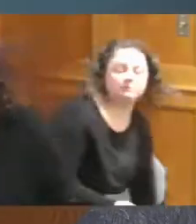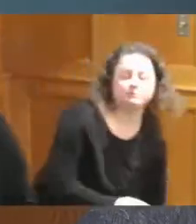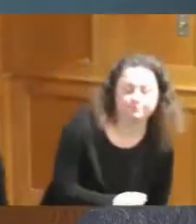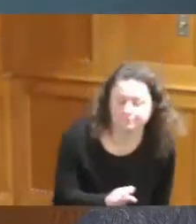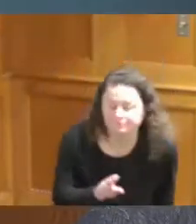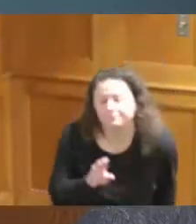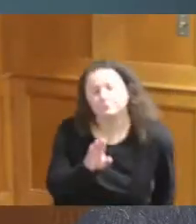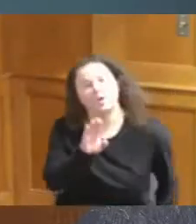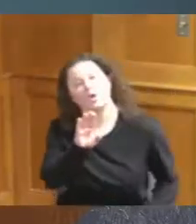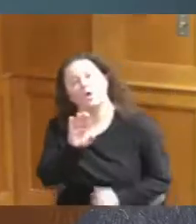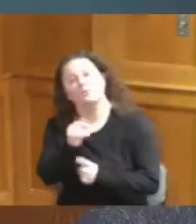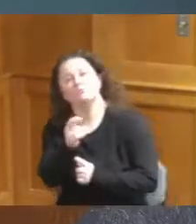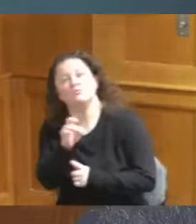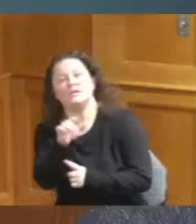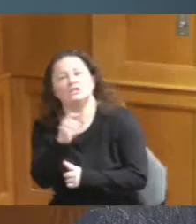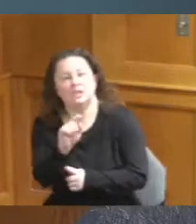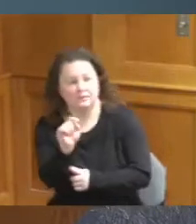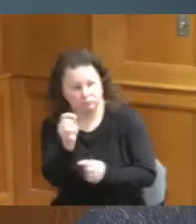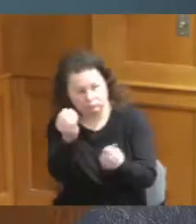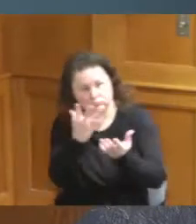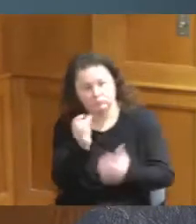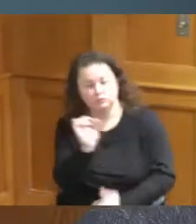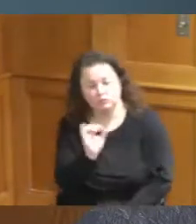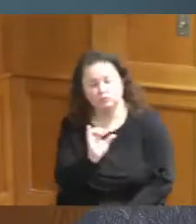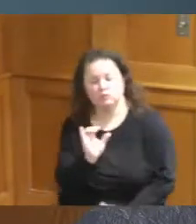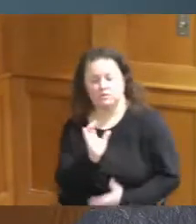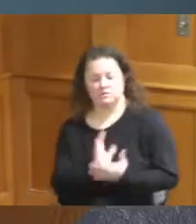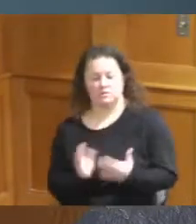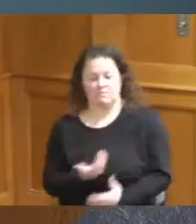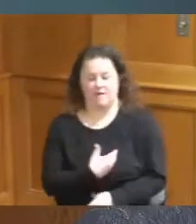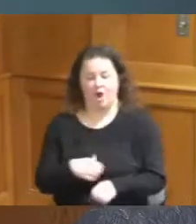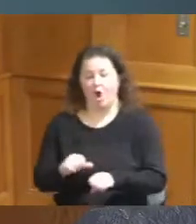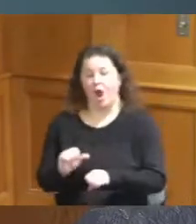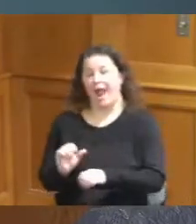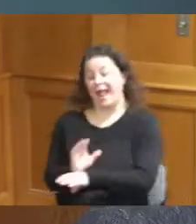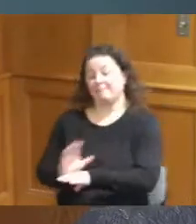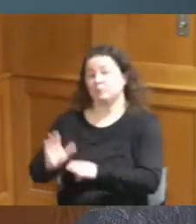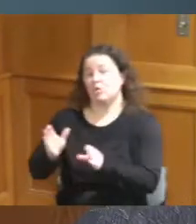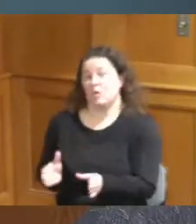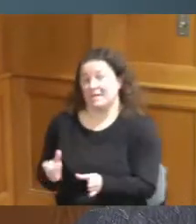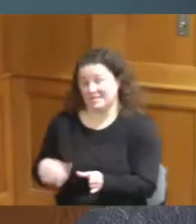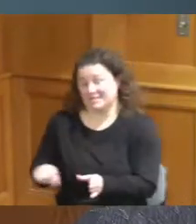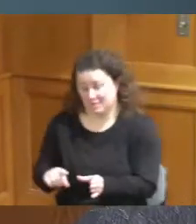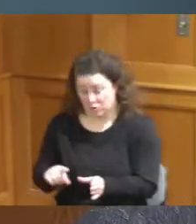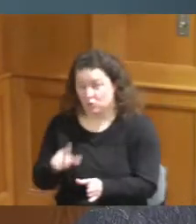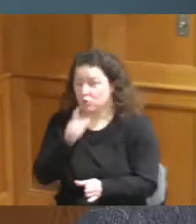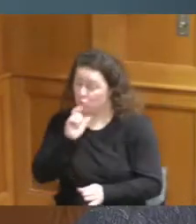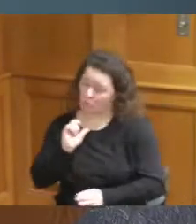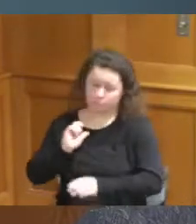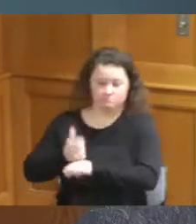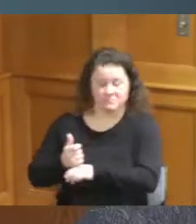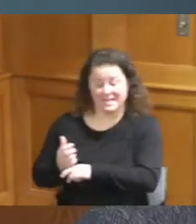employees we have history makers within our County we would want those history makers highlighted